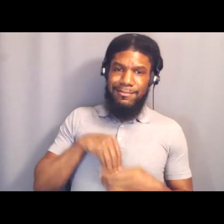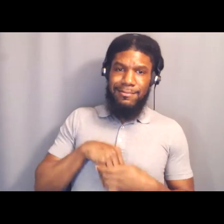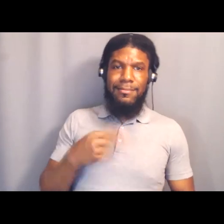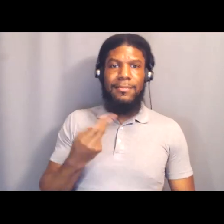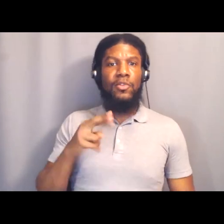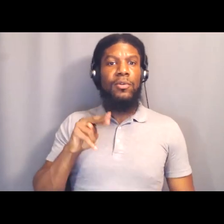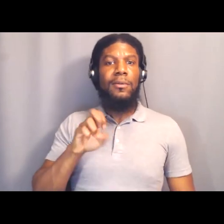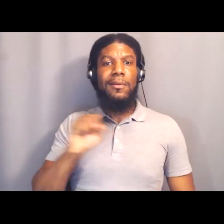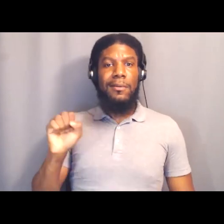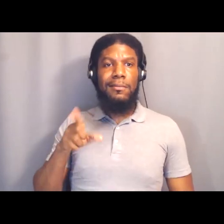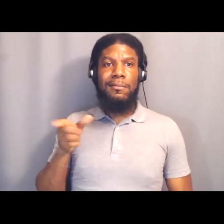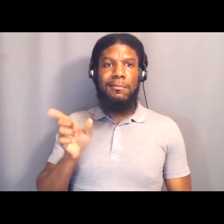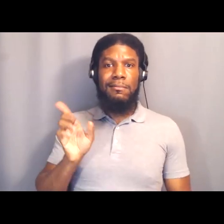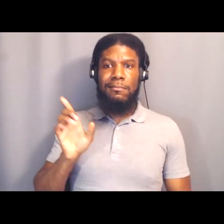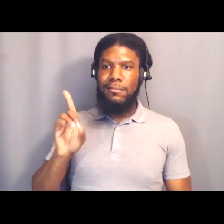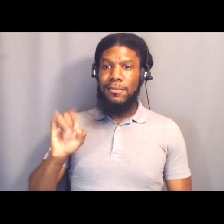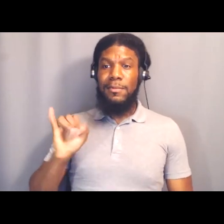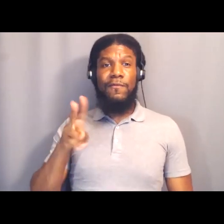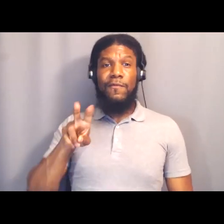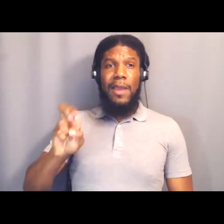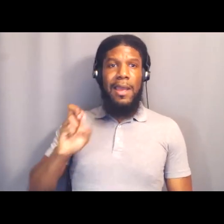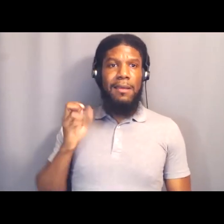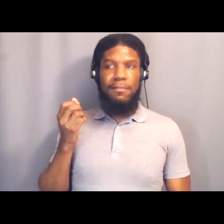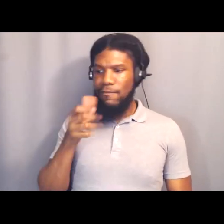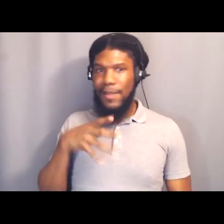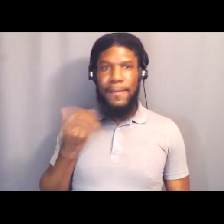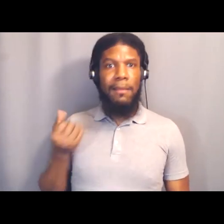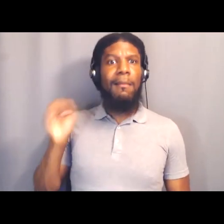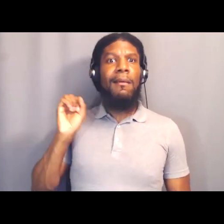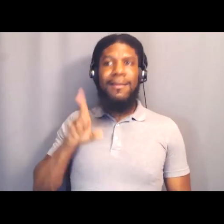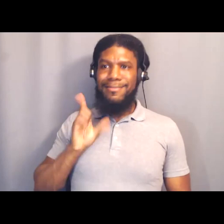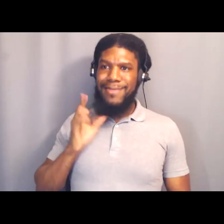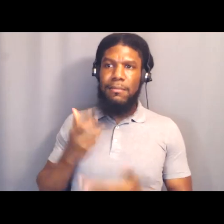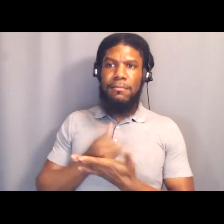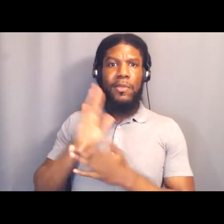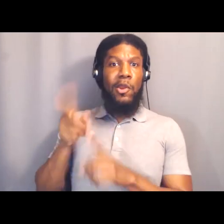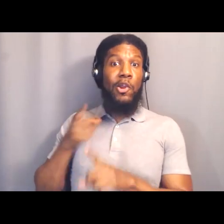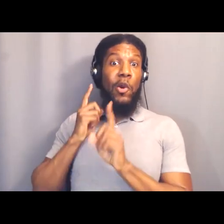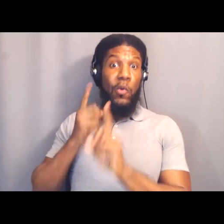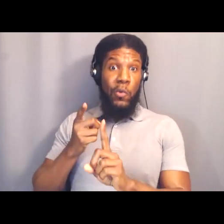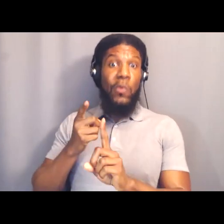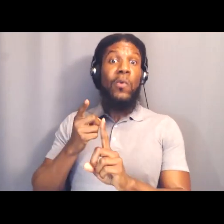And so in the midst of these kind of struggles, I said, you know what? I'm stealing my 20 minutes,